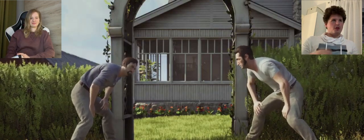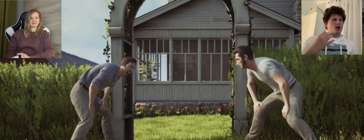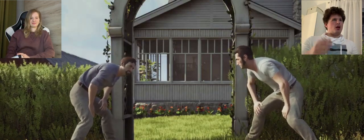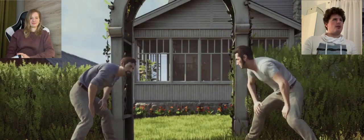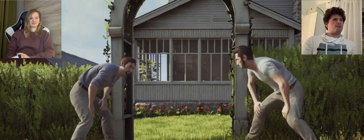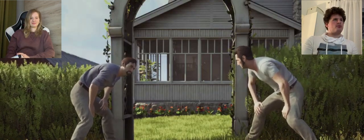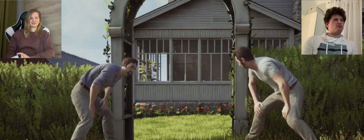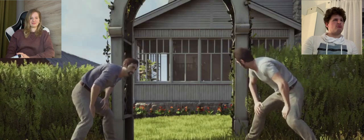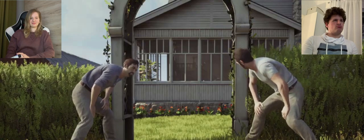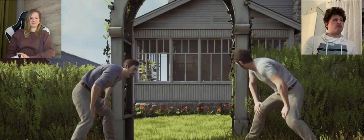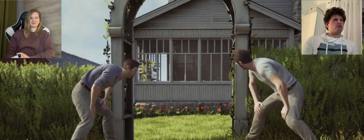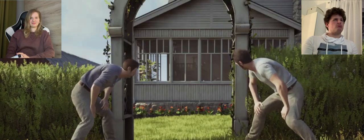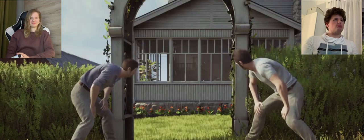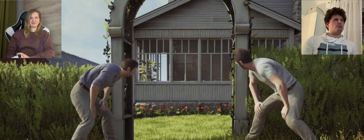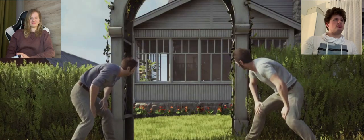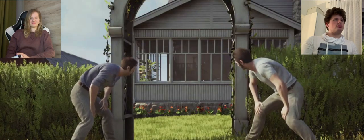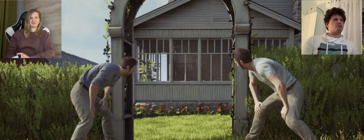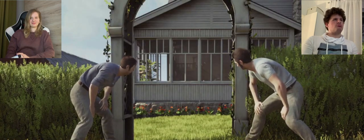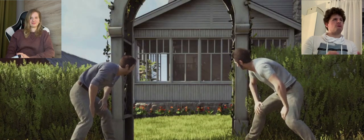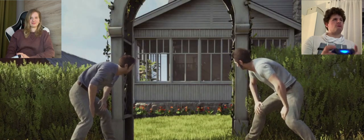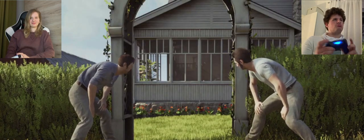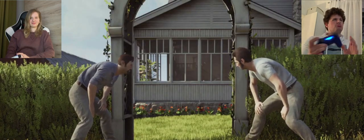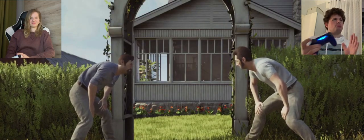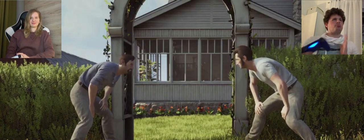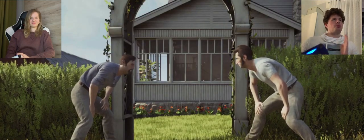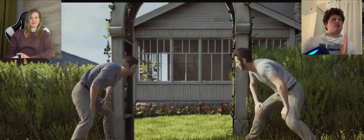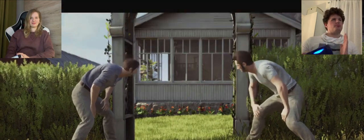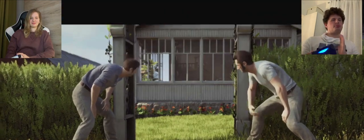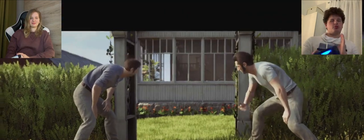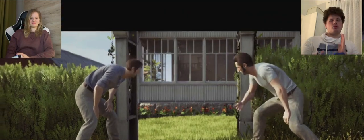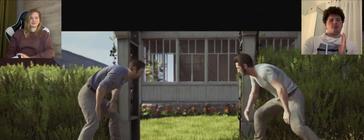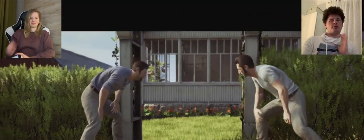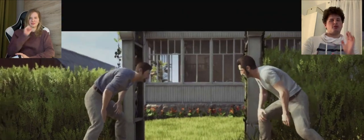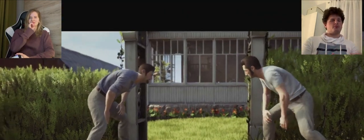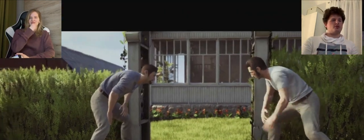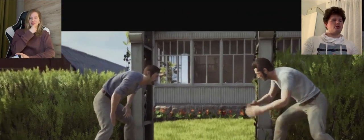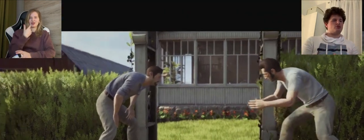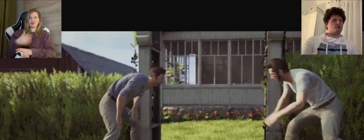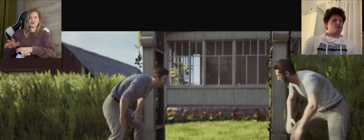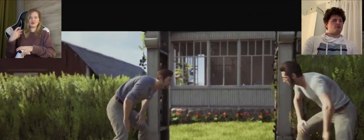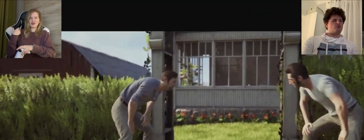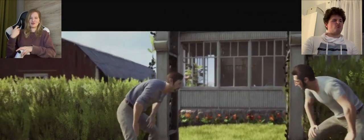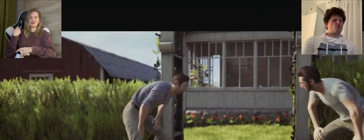K: If they were young I would attack but they are old people so better not